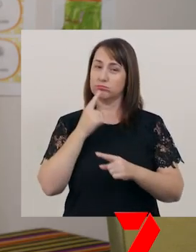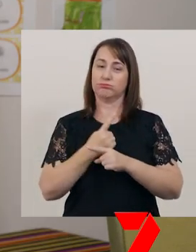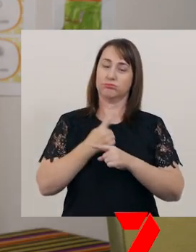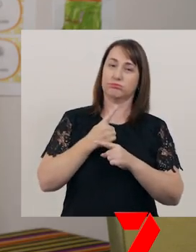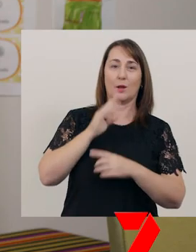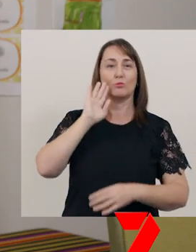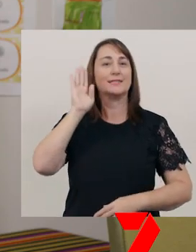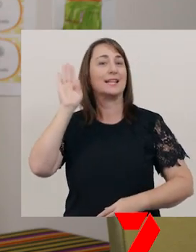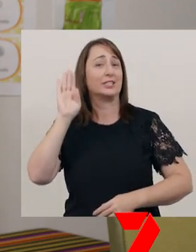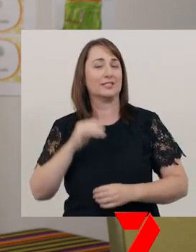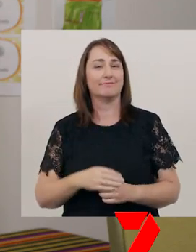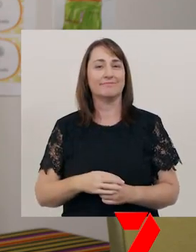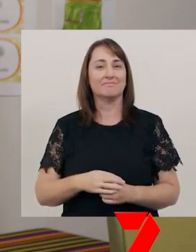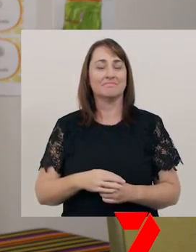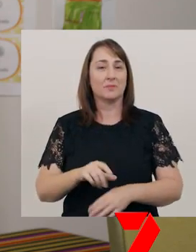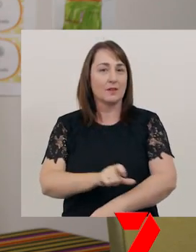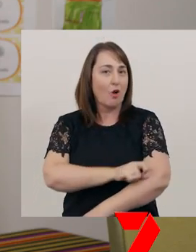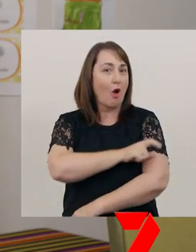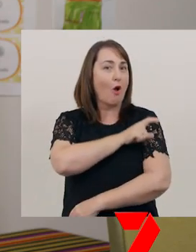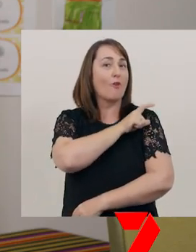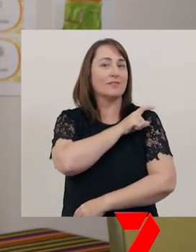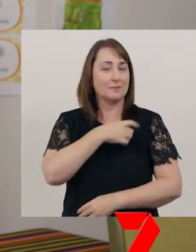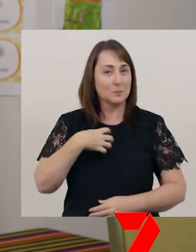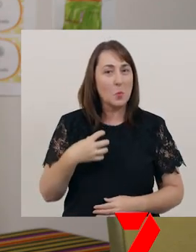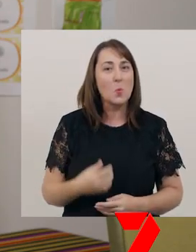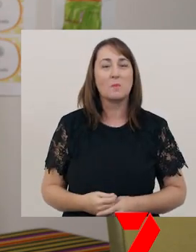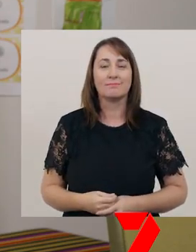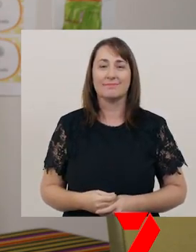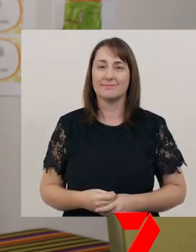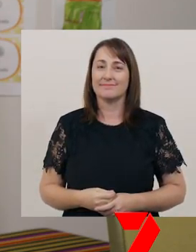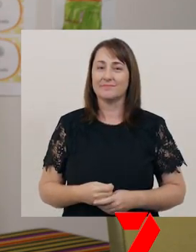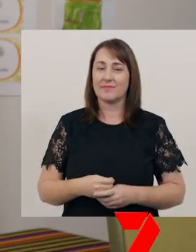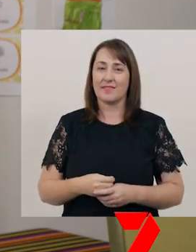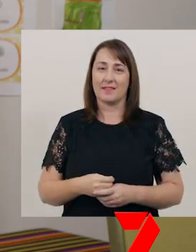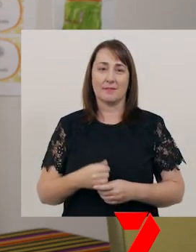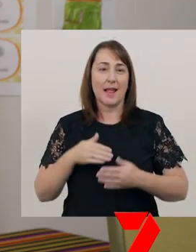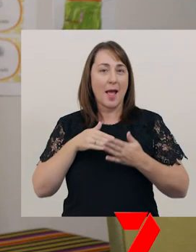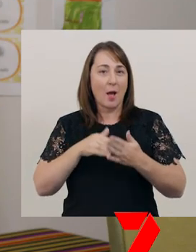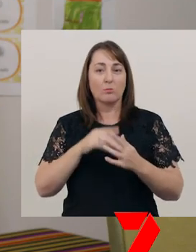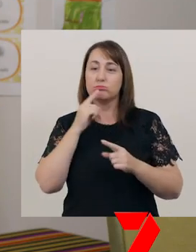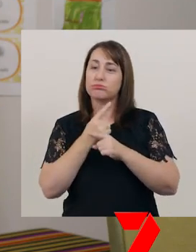to make you feel more confident, and keep your audience entertained.